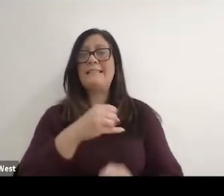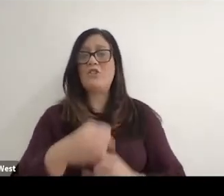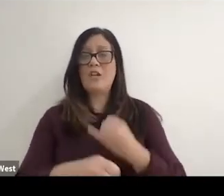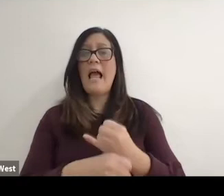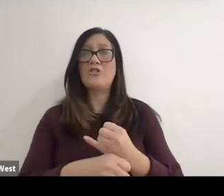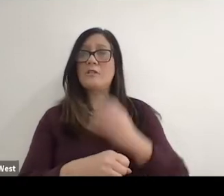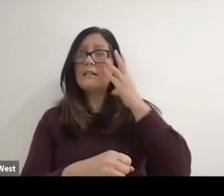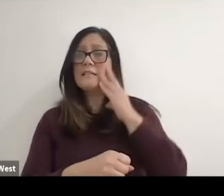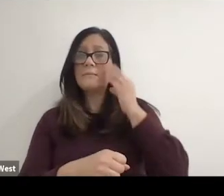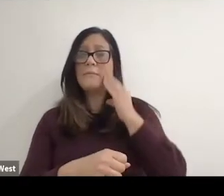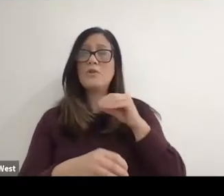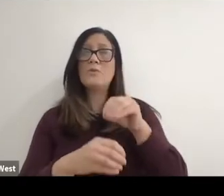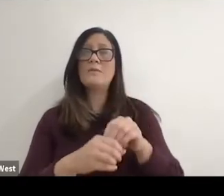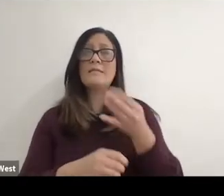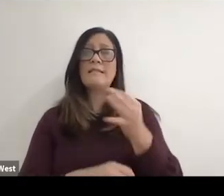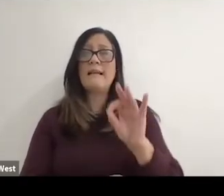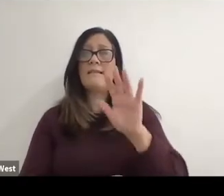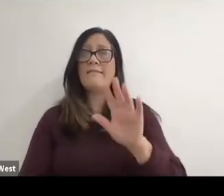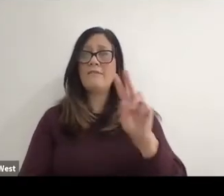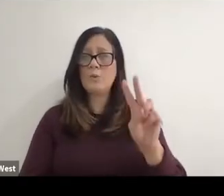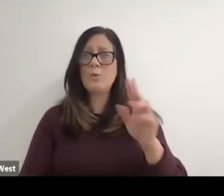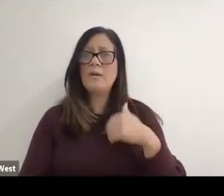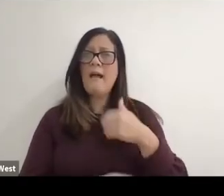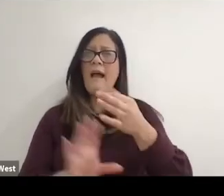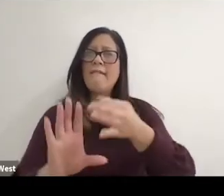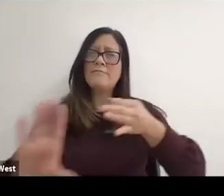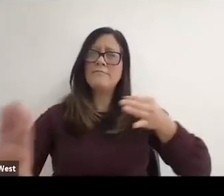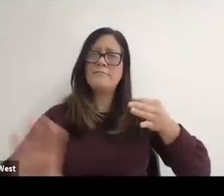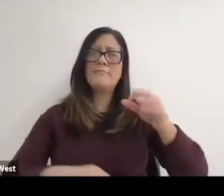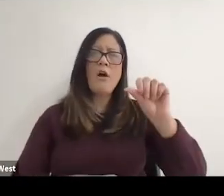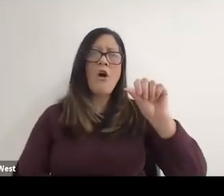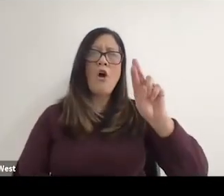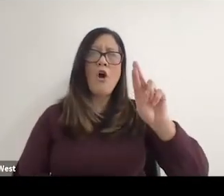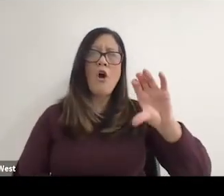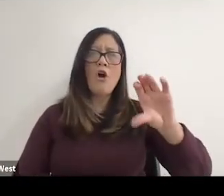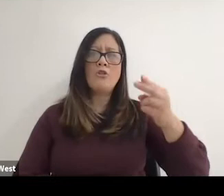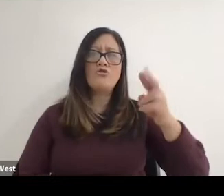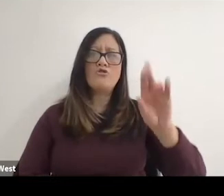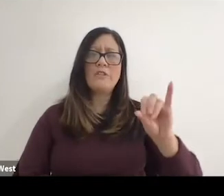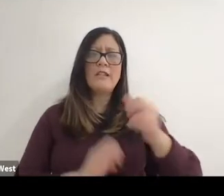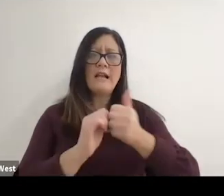encounter was in 52 when there was an archery competition between.